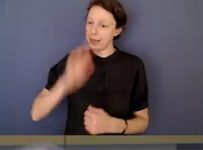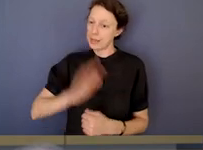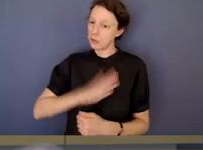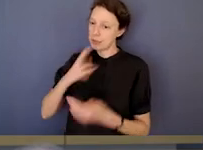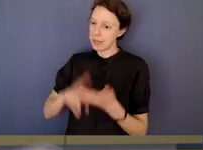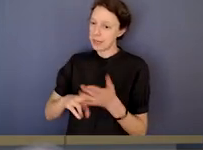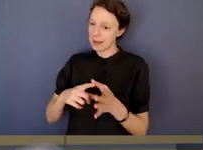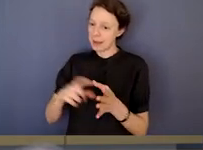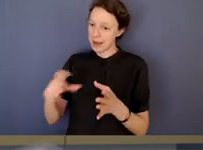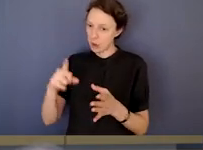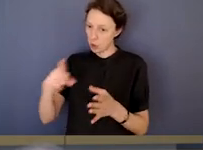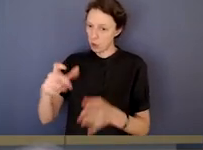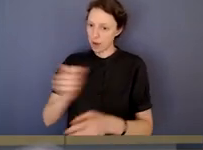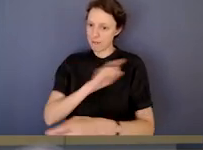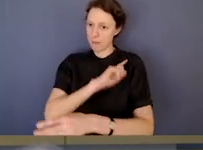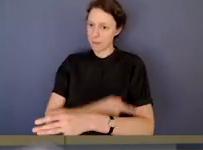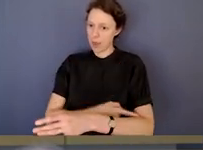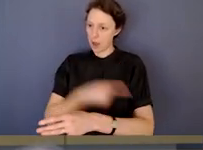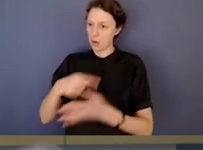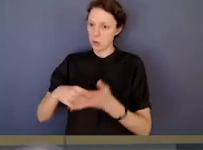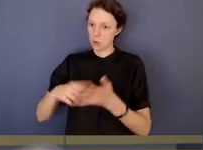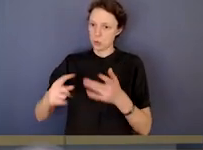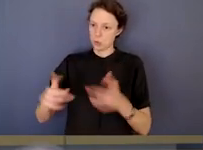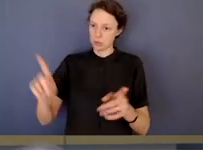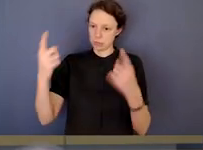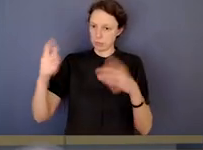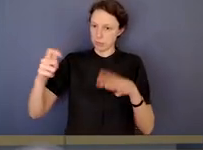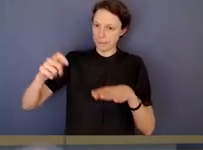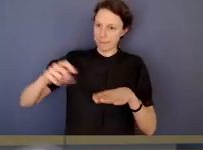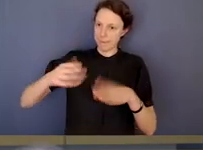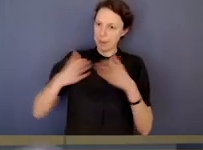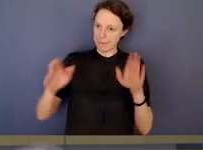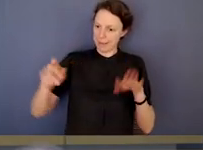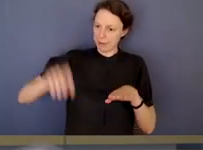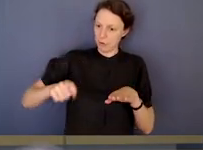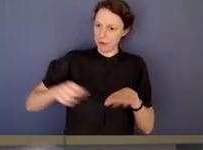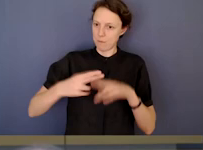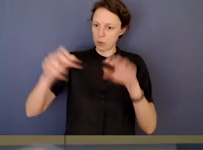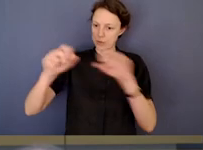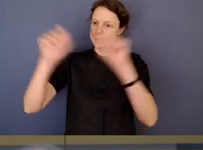is you've got a power to hold public hearings into systemic issues? Yes.